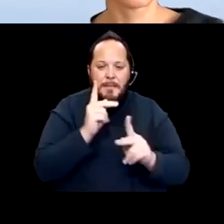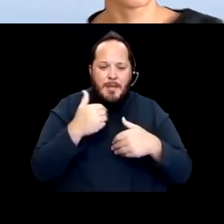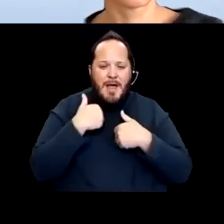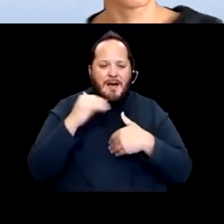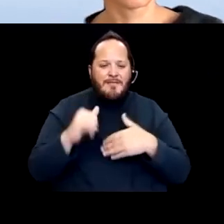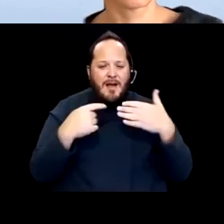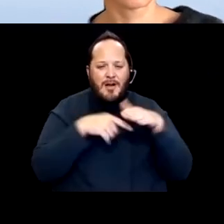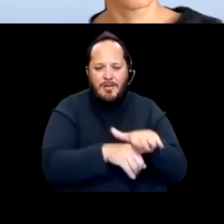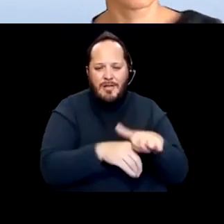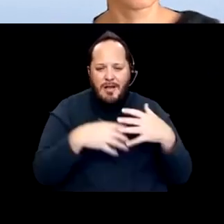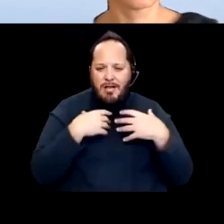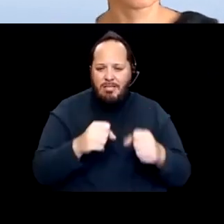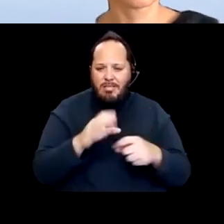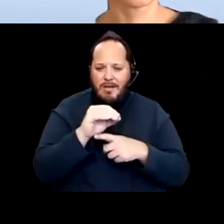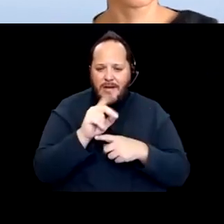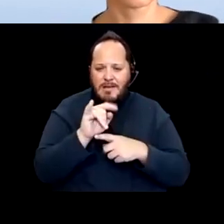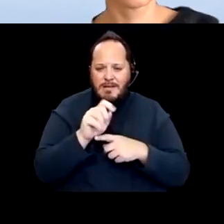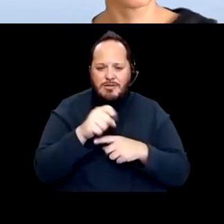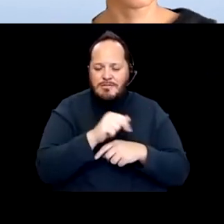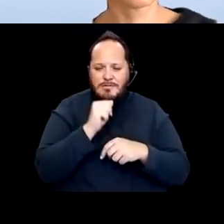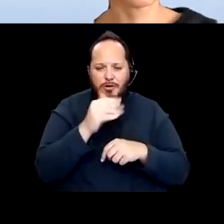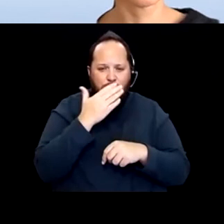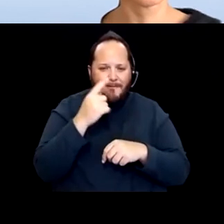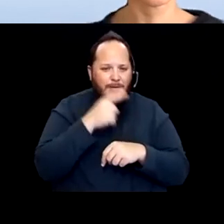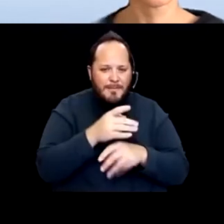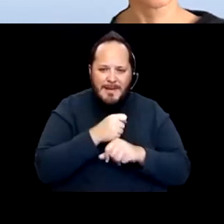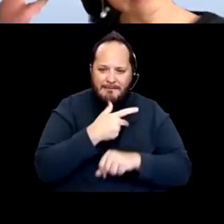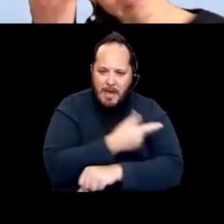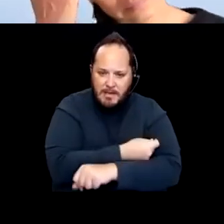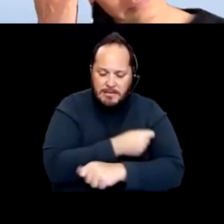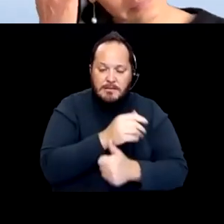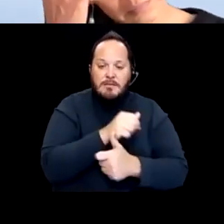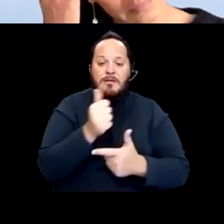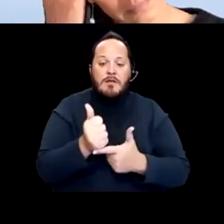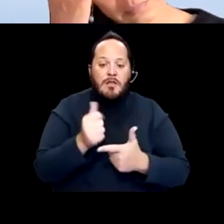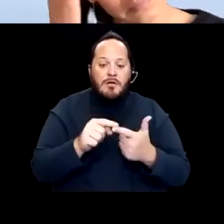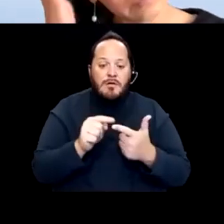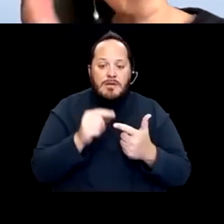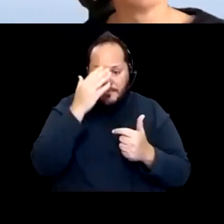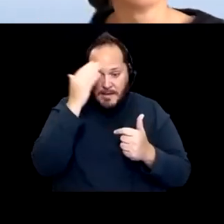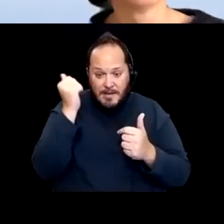who are not recommended for the vaccine. Another is because you've made a decision,